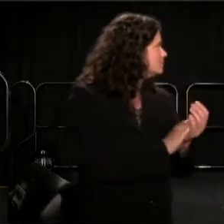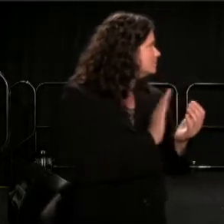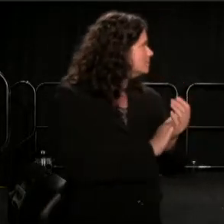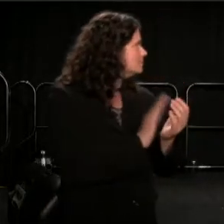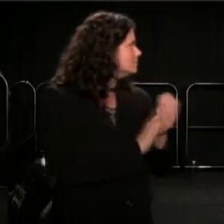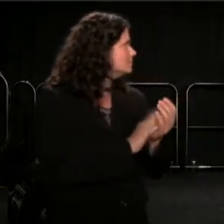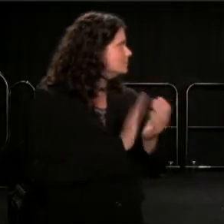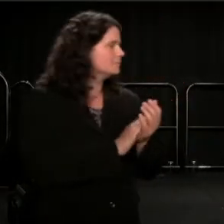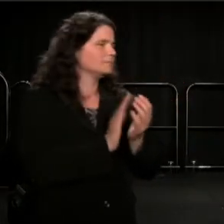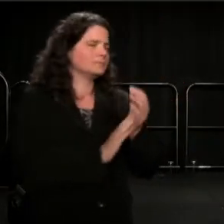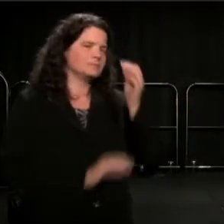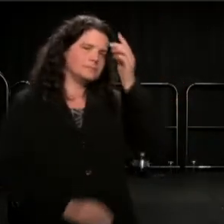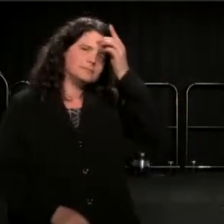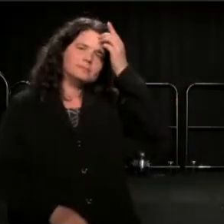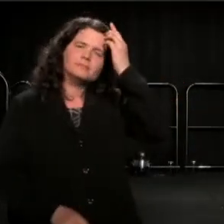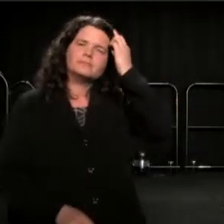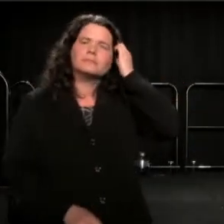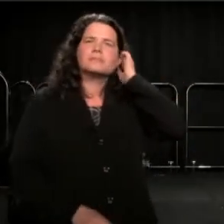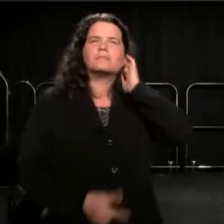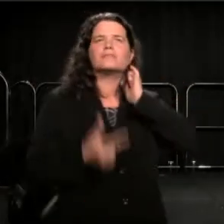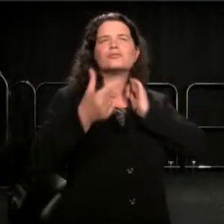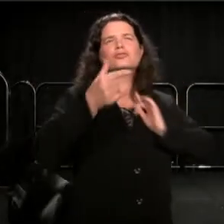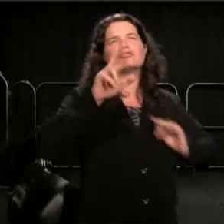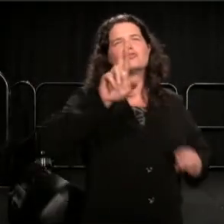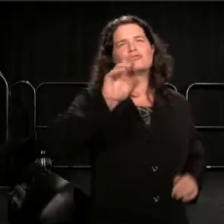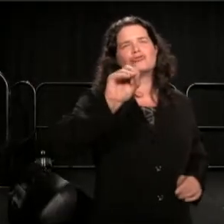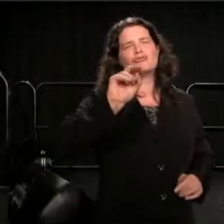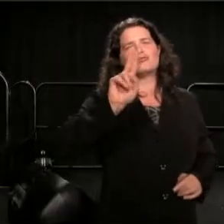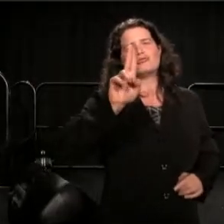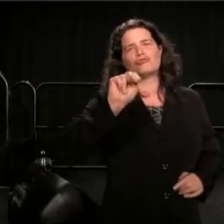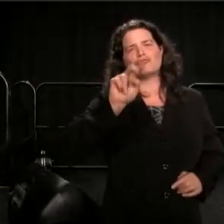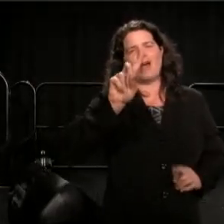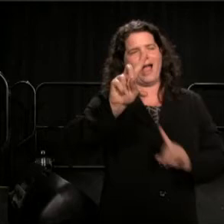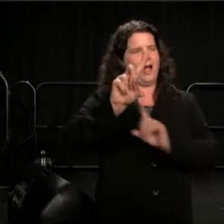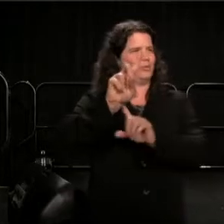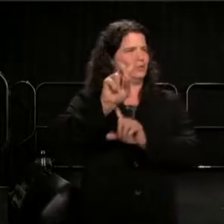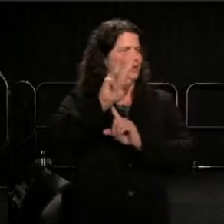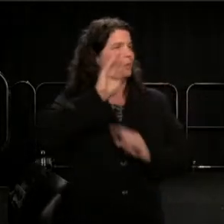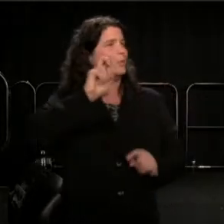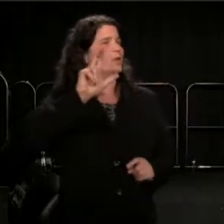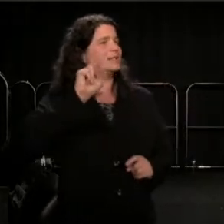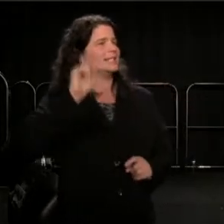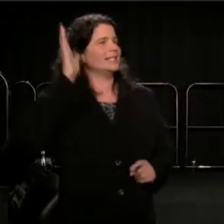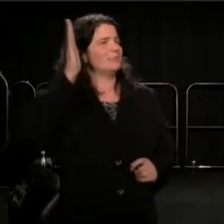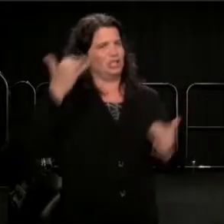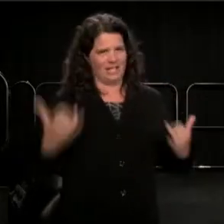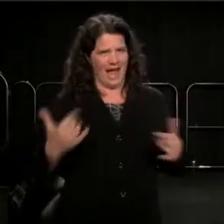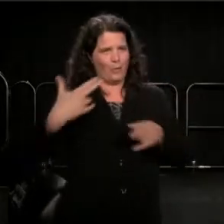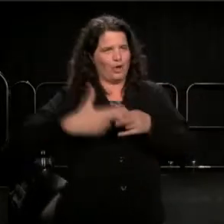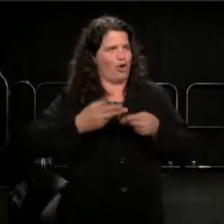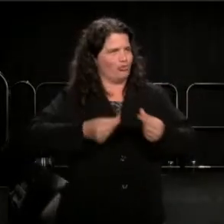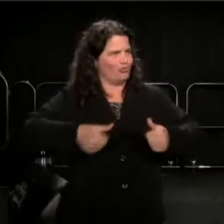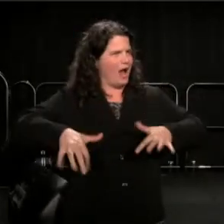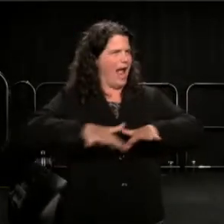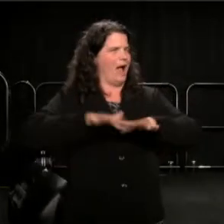(Anna) Ground, ground as Wilson's speech is now called GROUND. "The ground on which I stand."